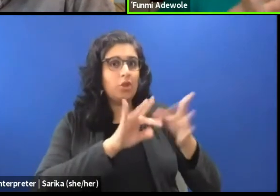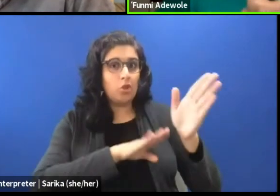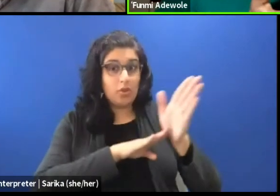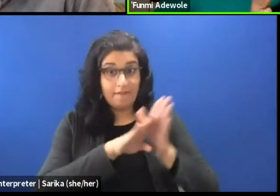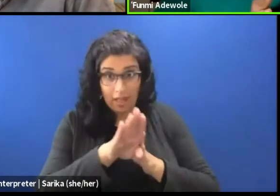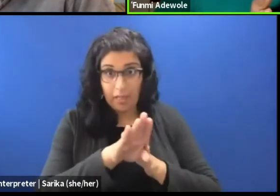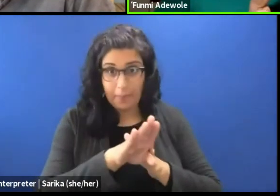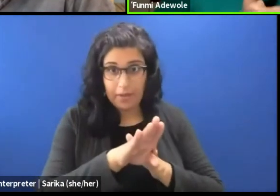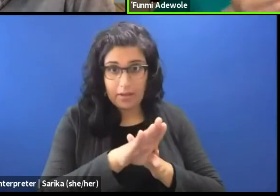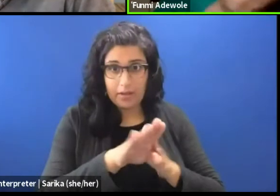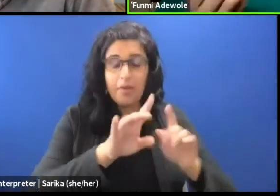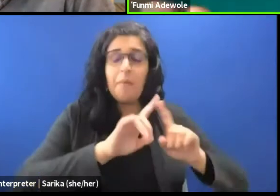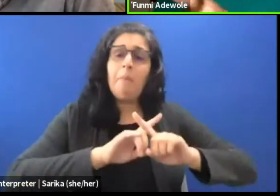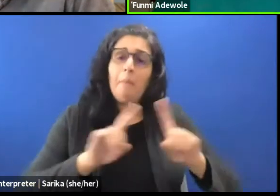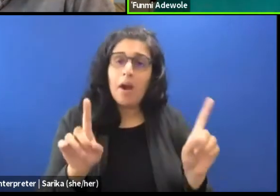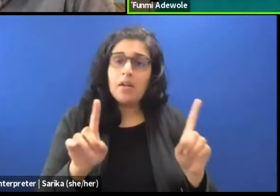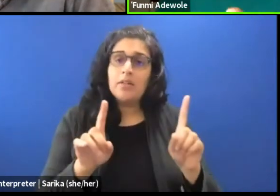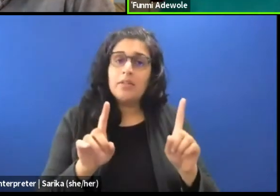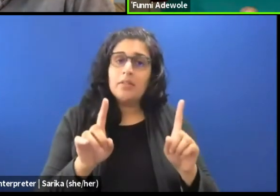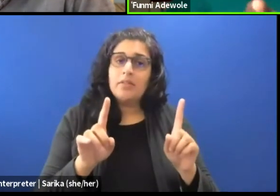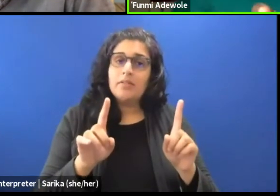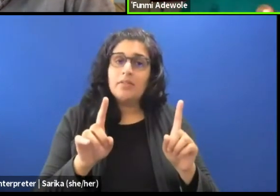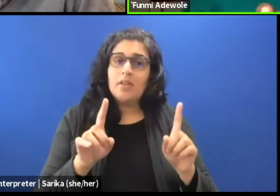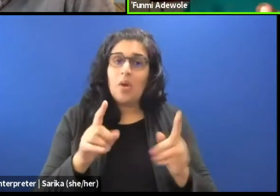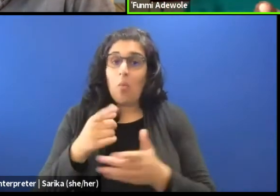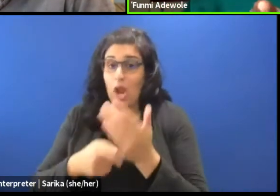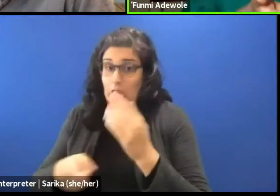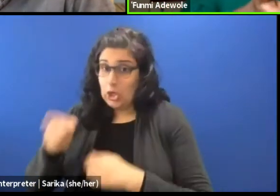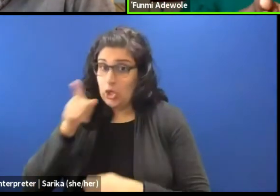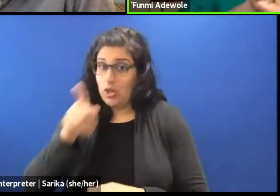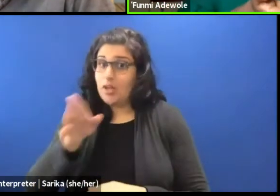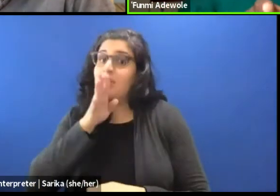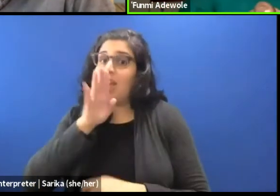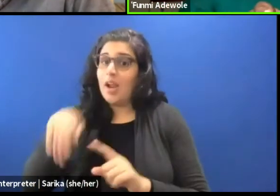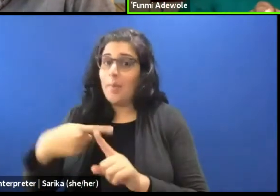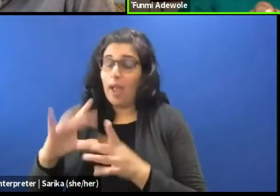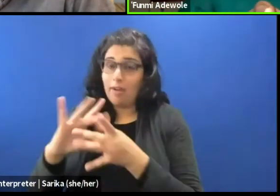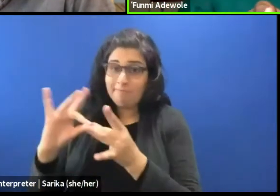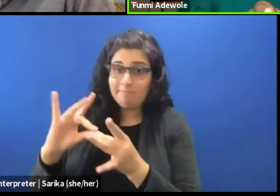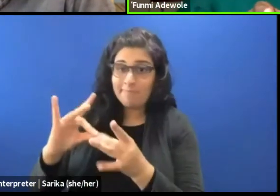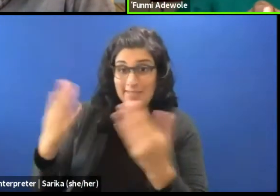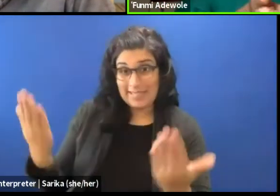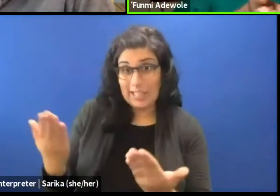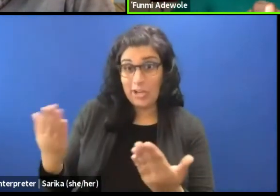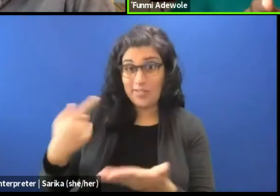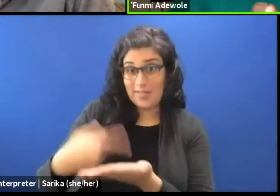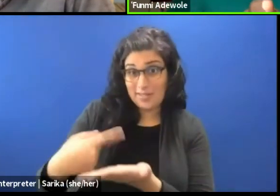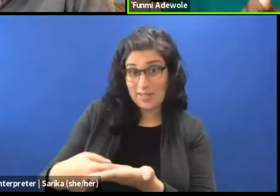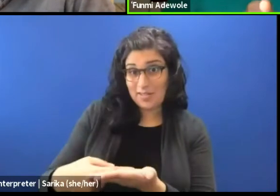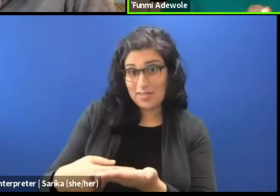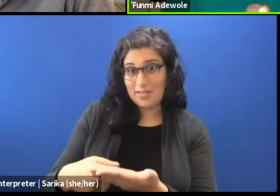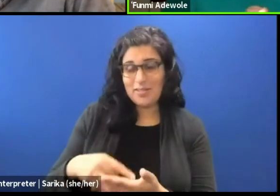But the kind of things you have been talking about here are not necessarily part